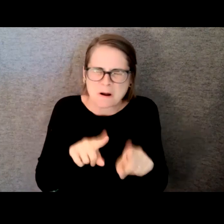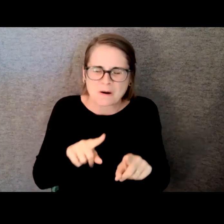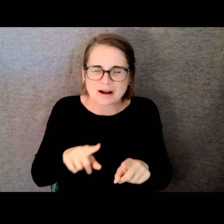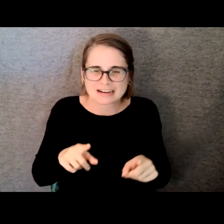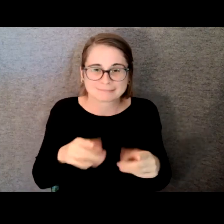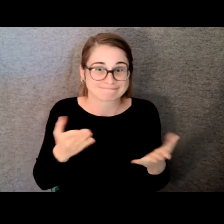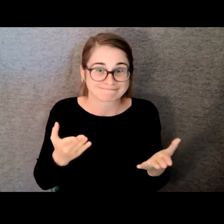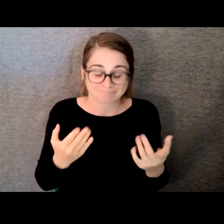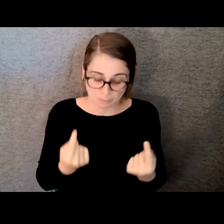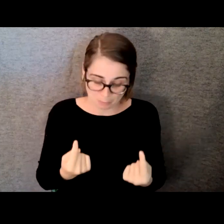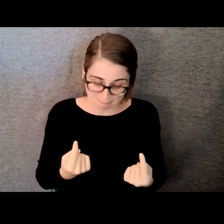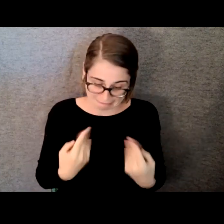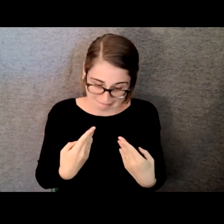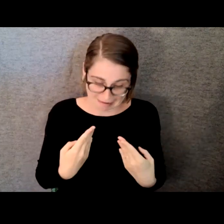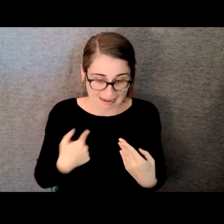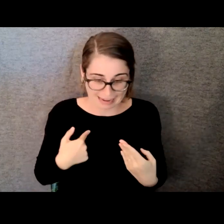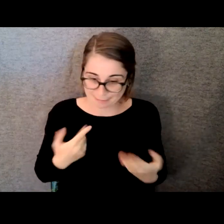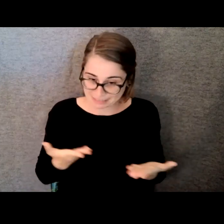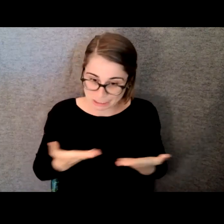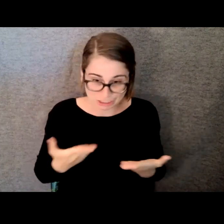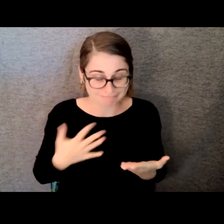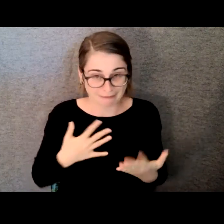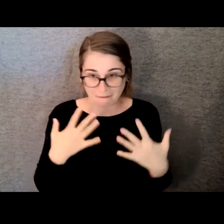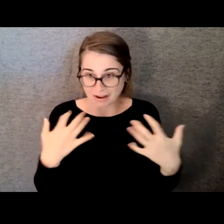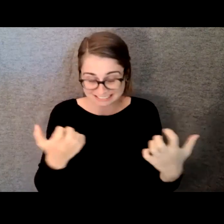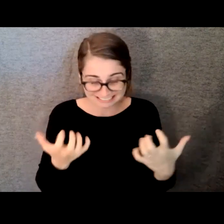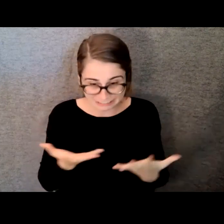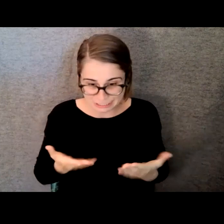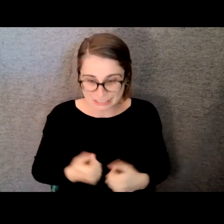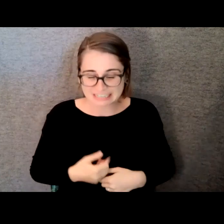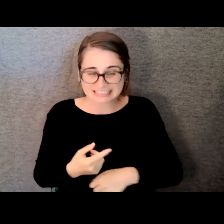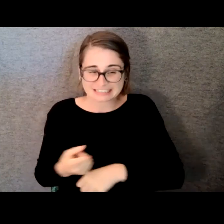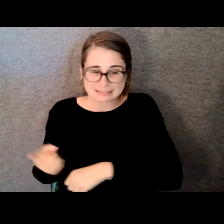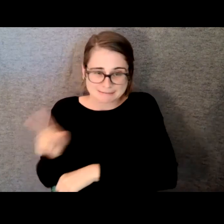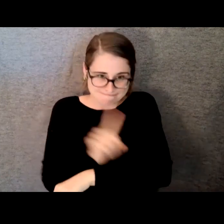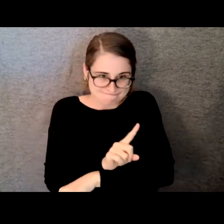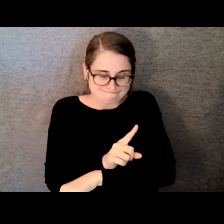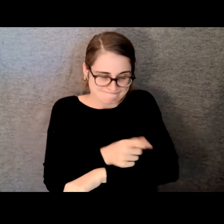point people are there. And I had to do it. So I got through the performance. And it was